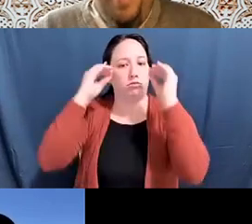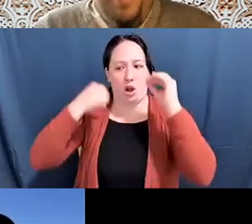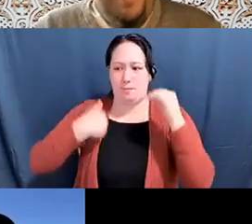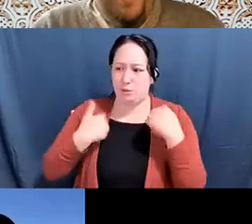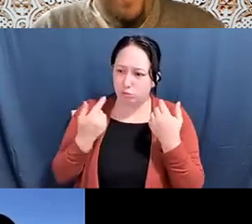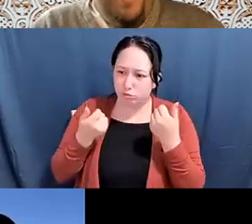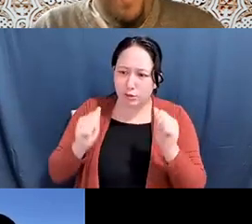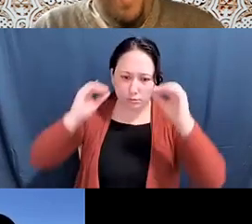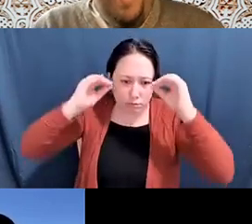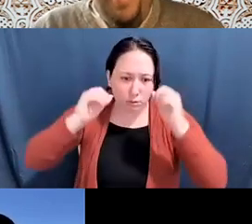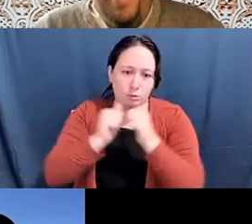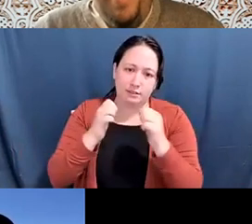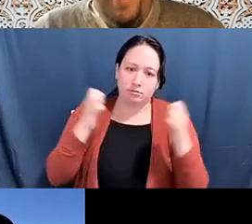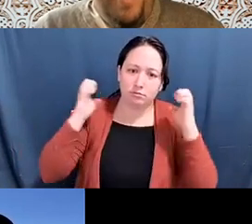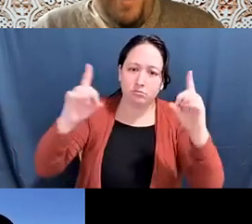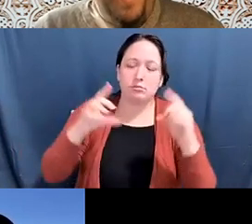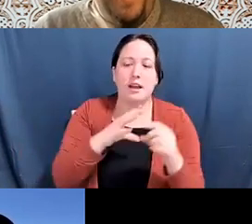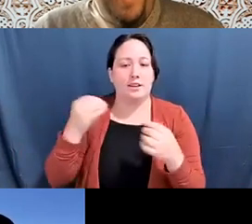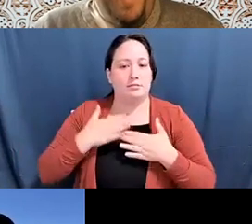Pam Tau-lee: Thank you. Kyle Livie (he/him/his): Amazing.